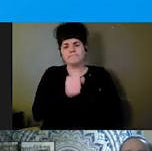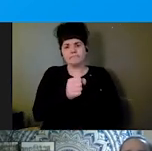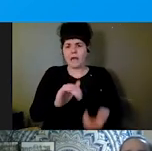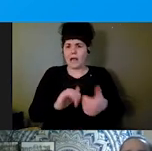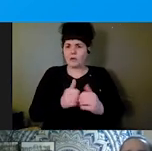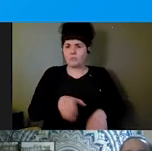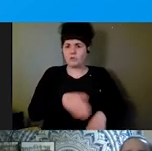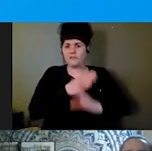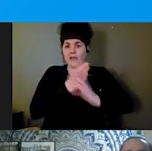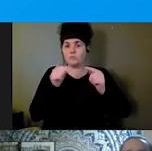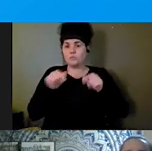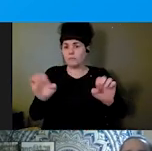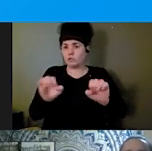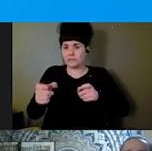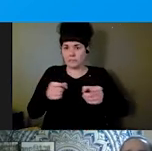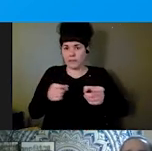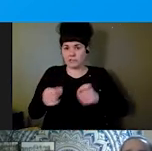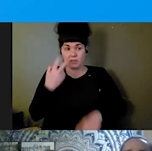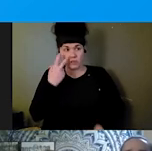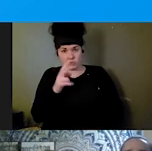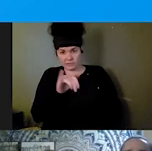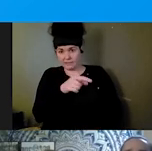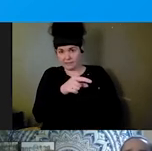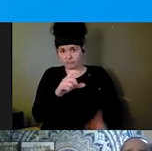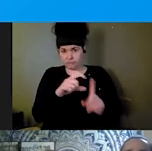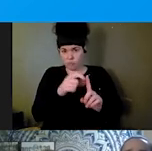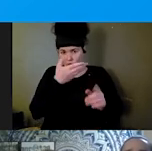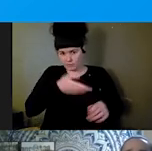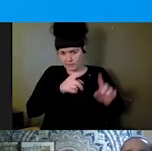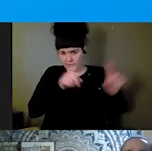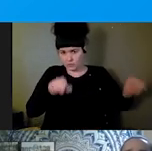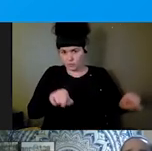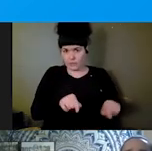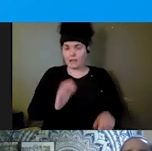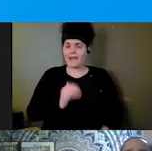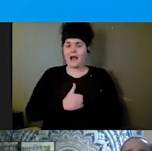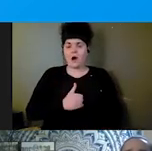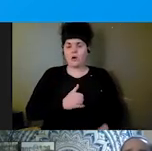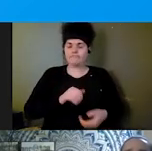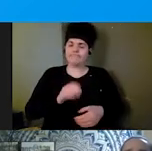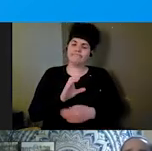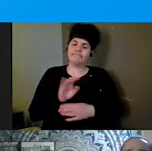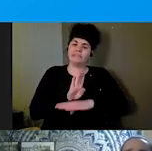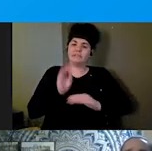that I just read and The Partnership's logo, a sun with four images within it and the